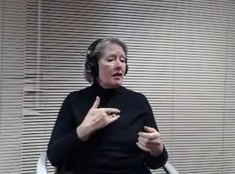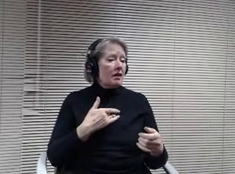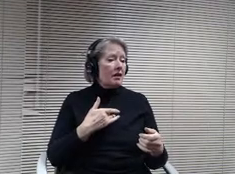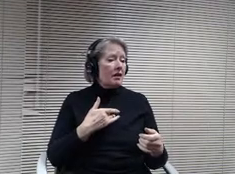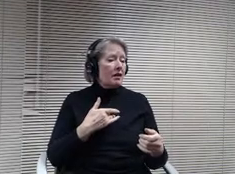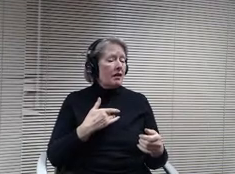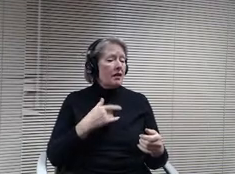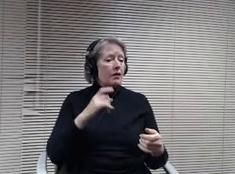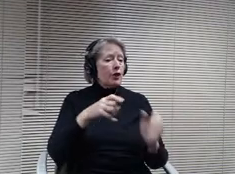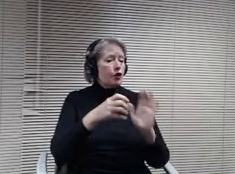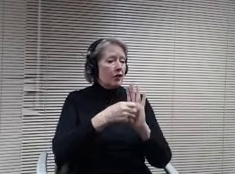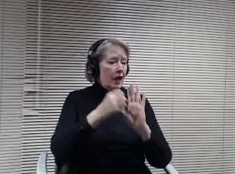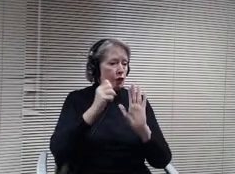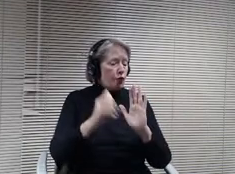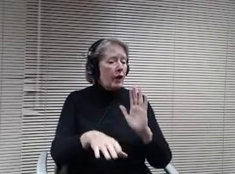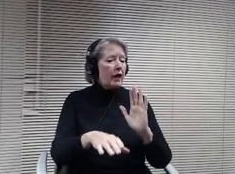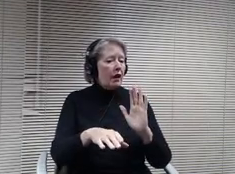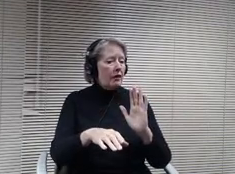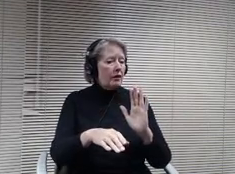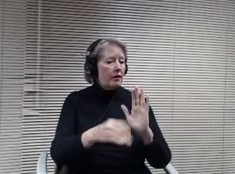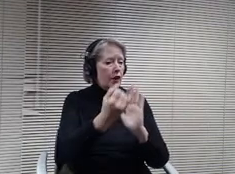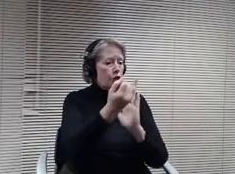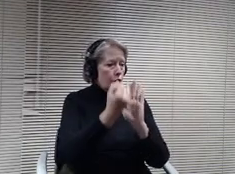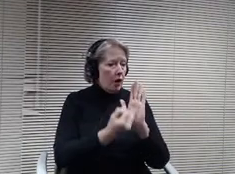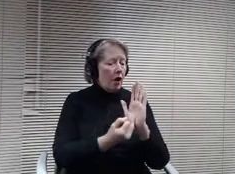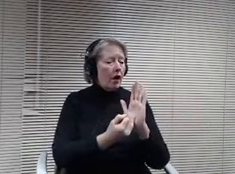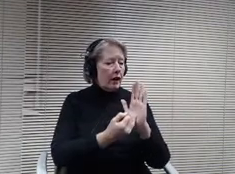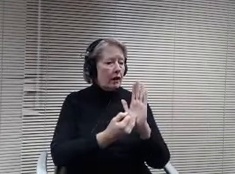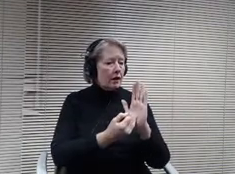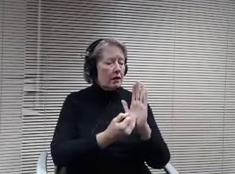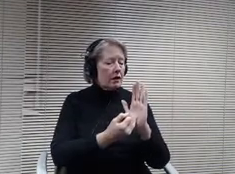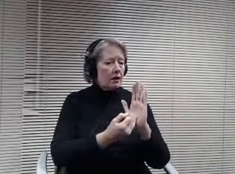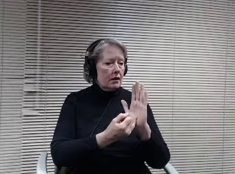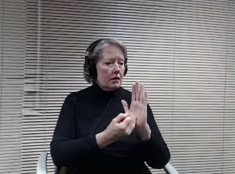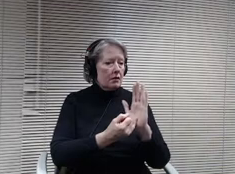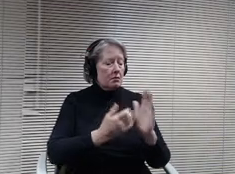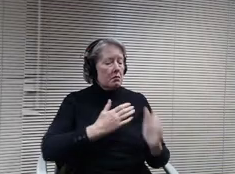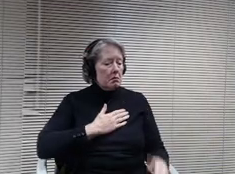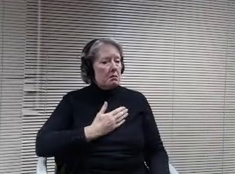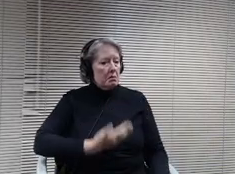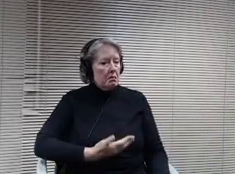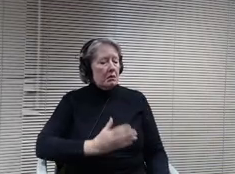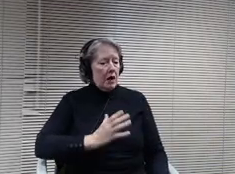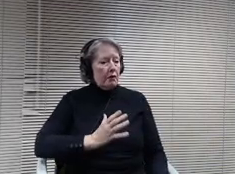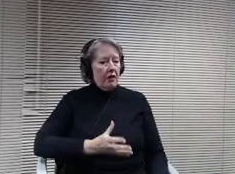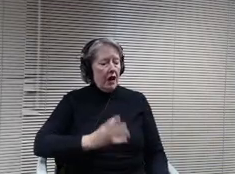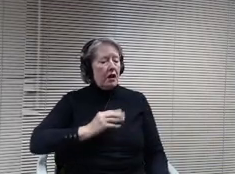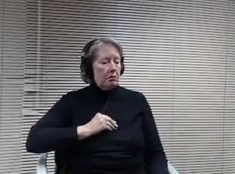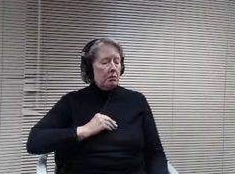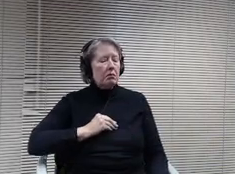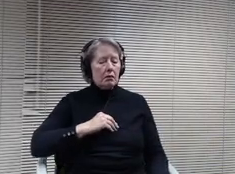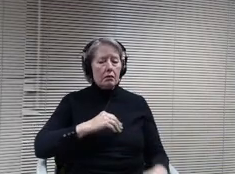the back, I'm absolutely fine with that. Thank you, Mark Lisa, your handles up as well.